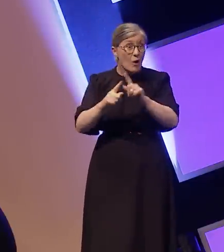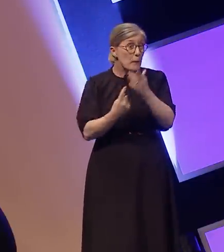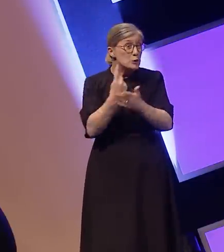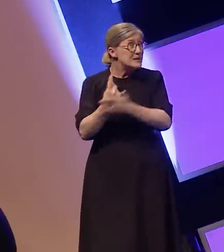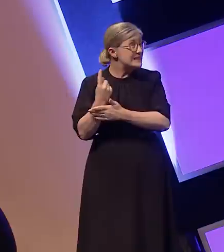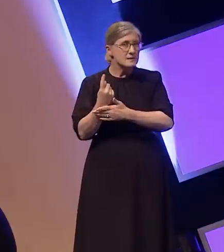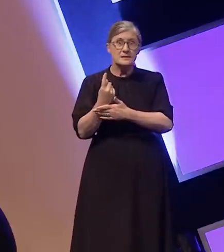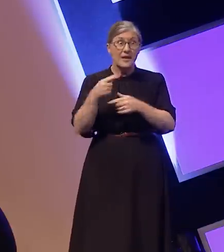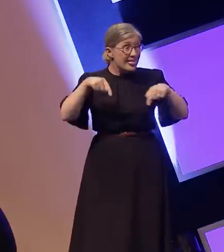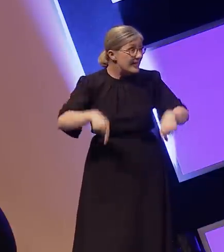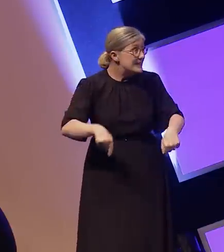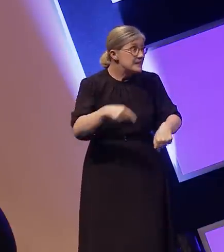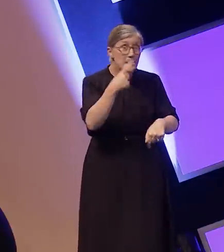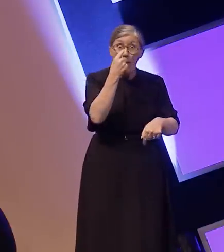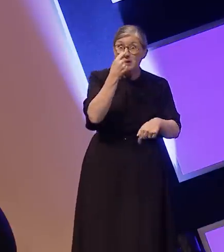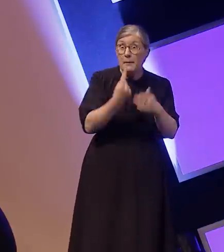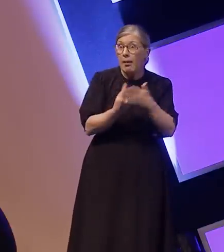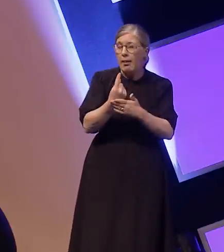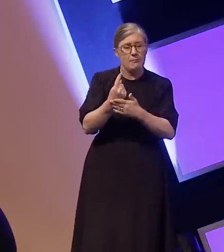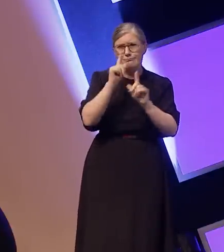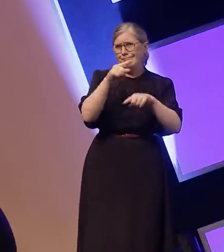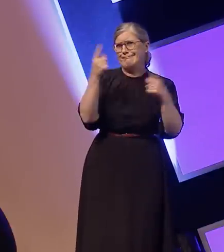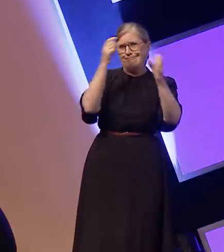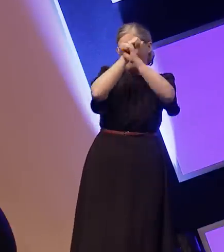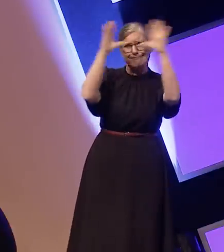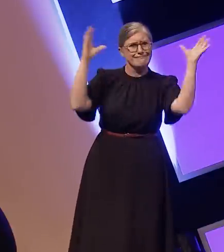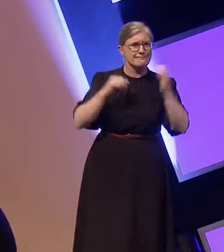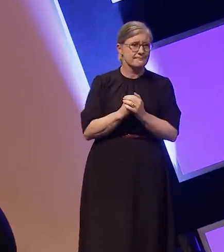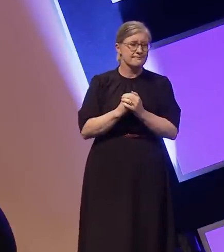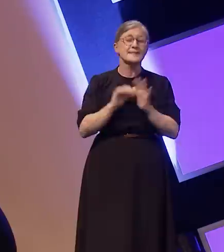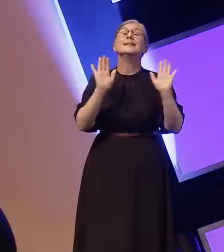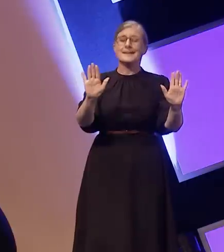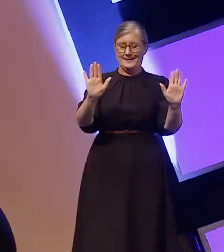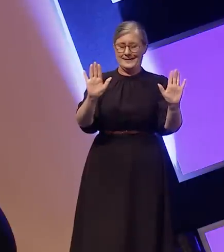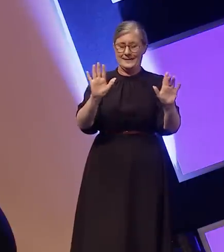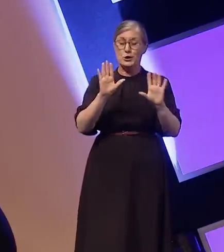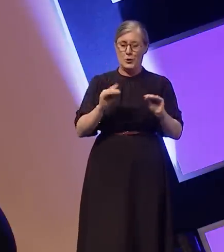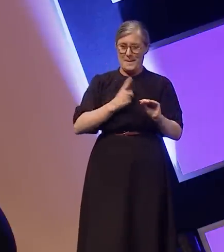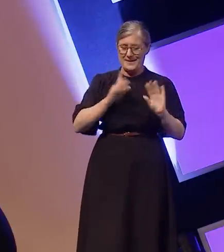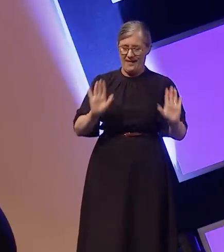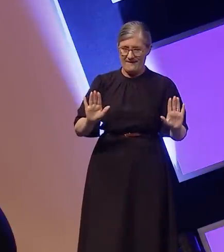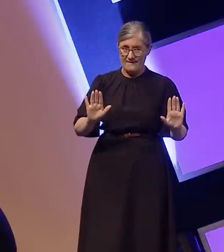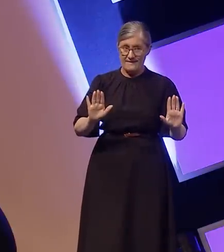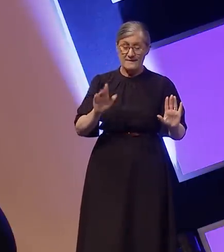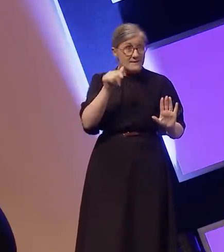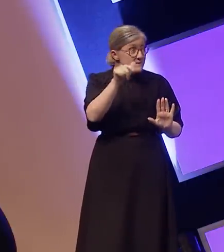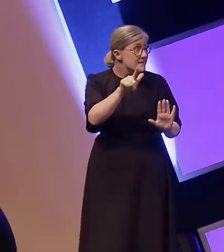any of this would have been possible. Okay let me stop myself do you know what I'm doing right now?